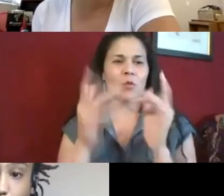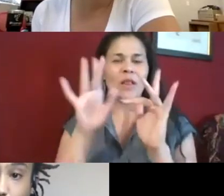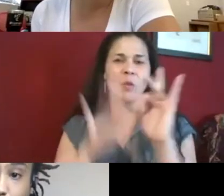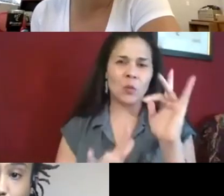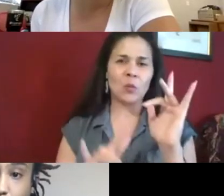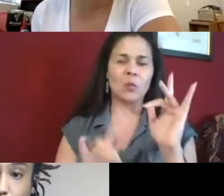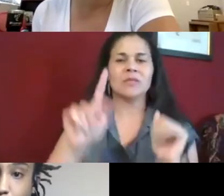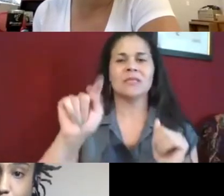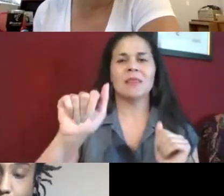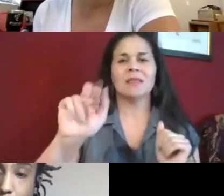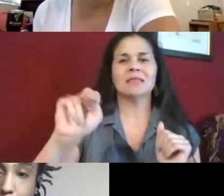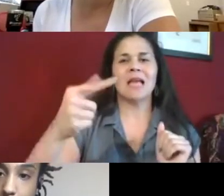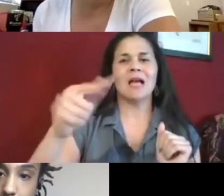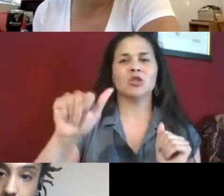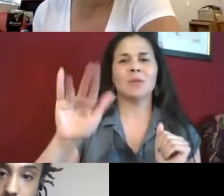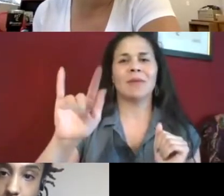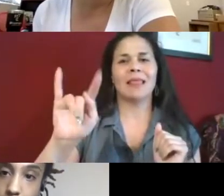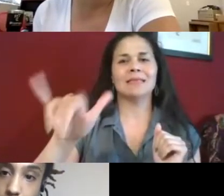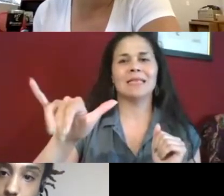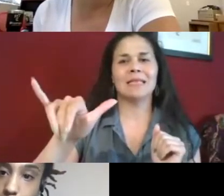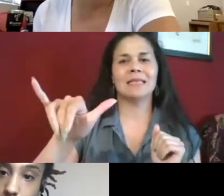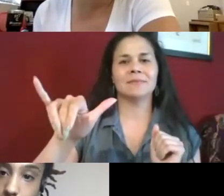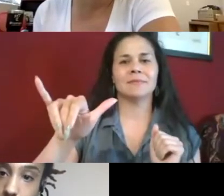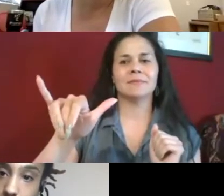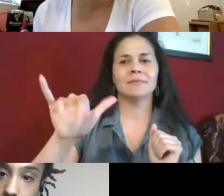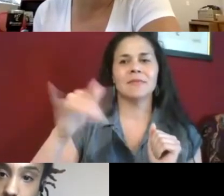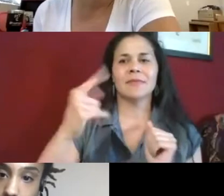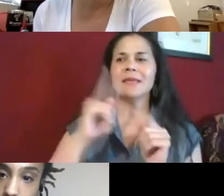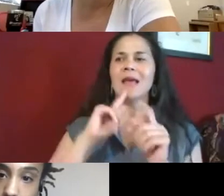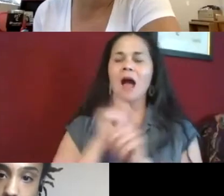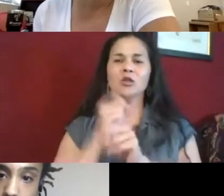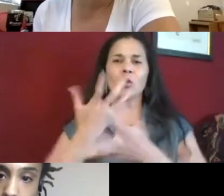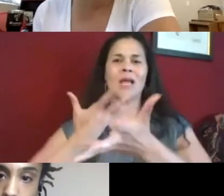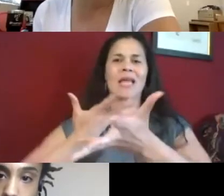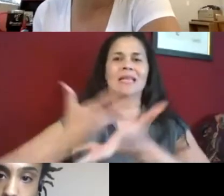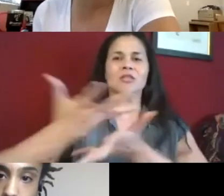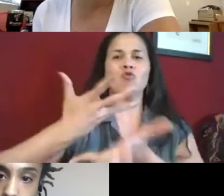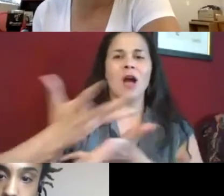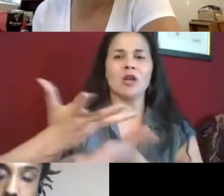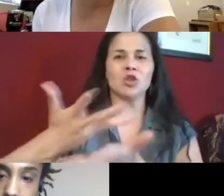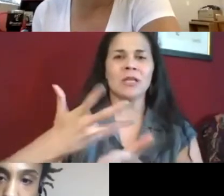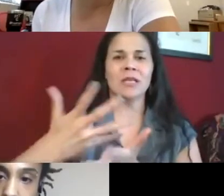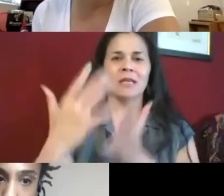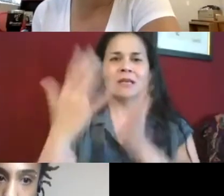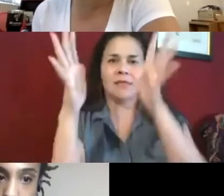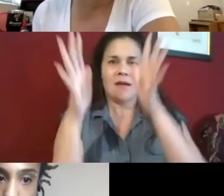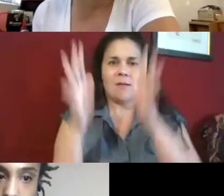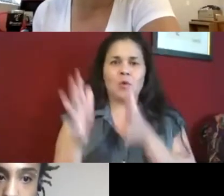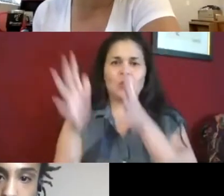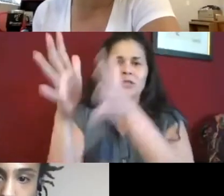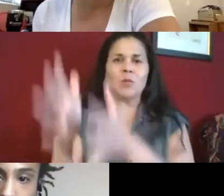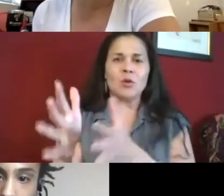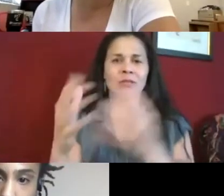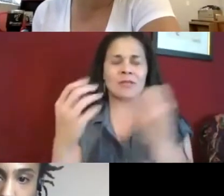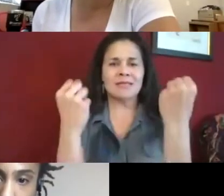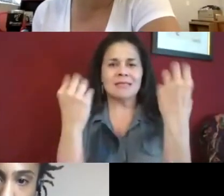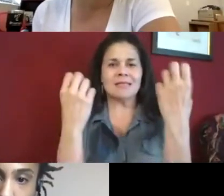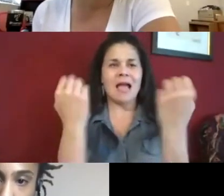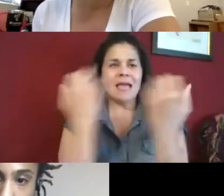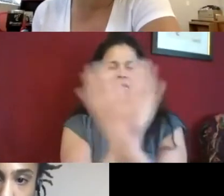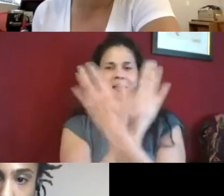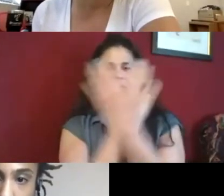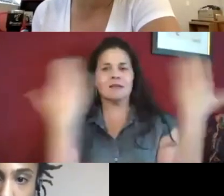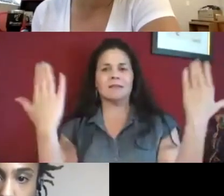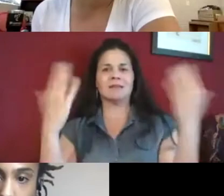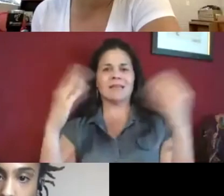tours would be because the textual, or that the texture aspect is missing,